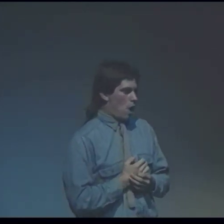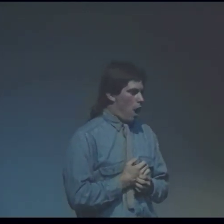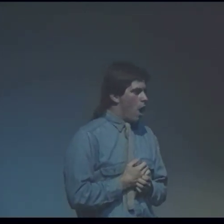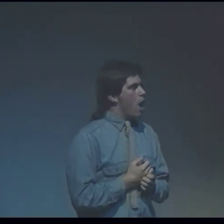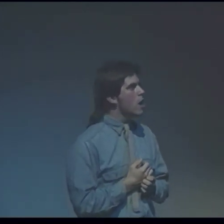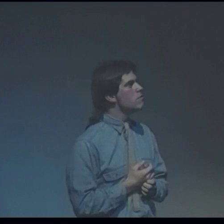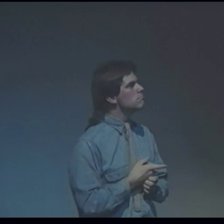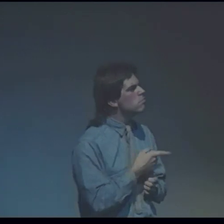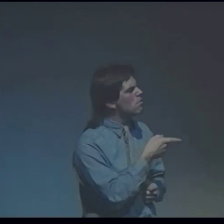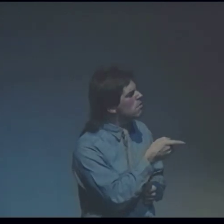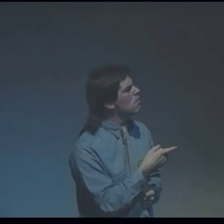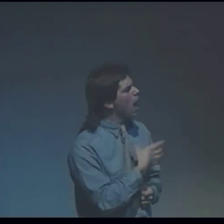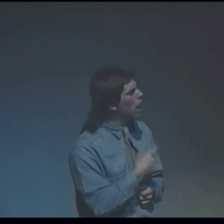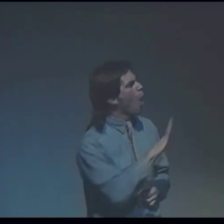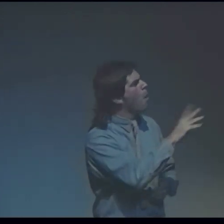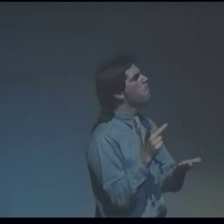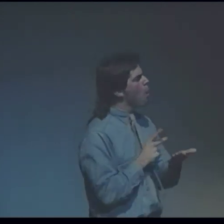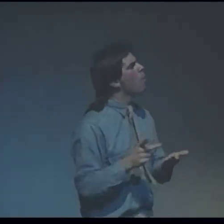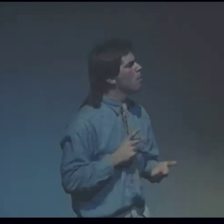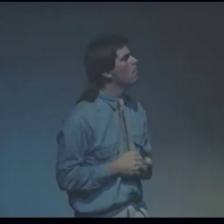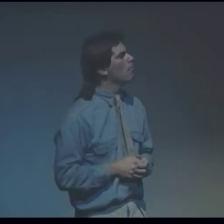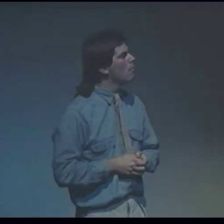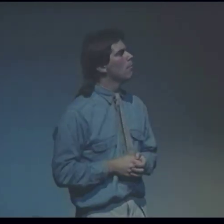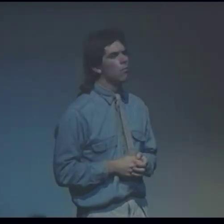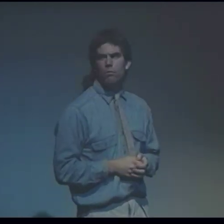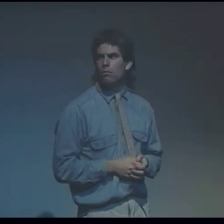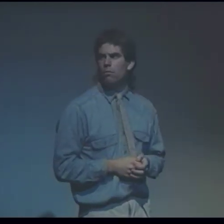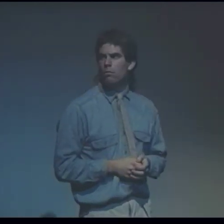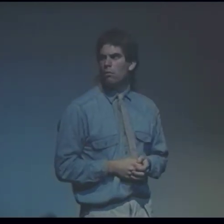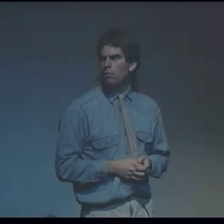"You know, I... I really like your poetry!"